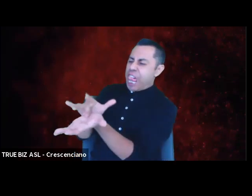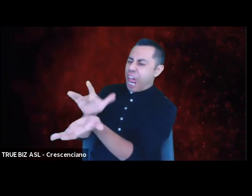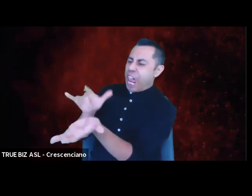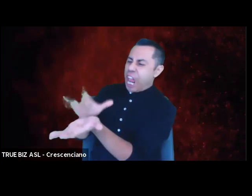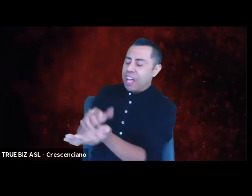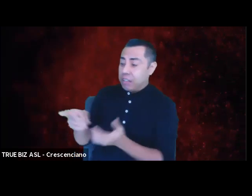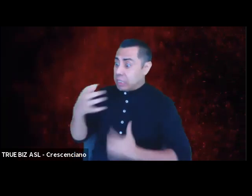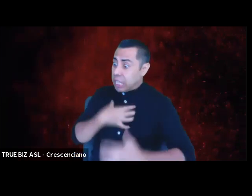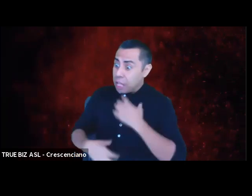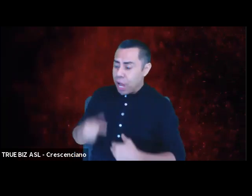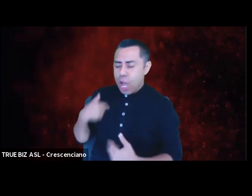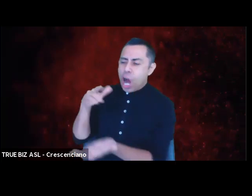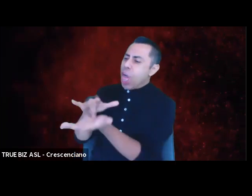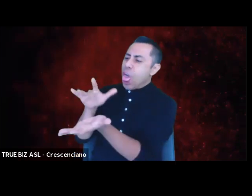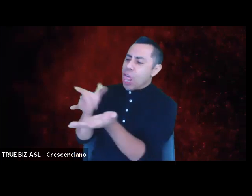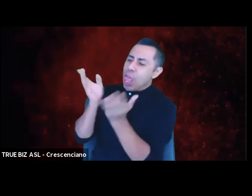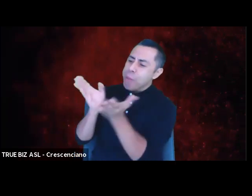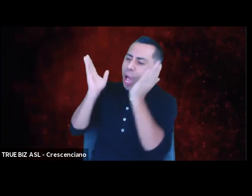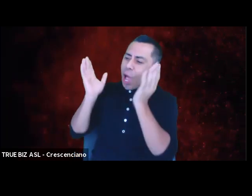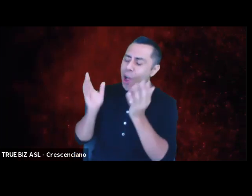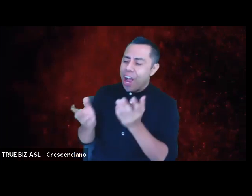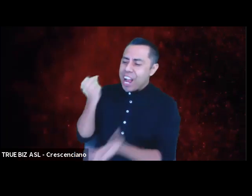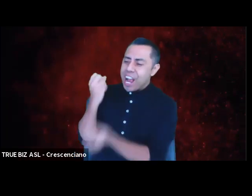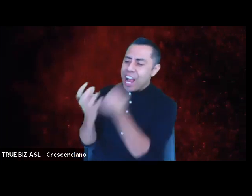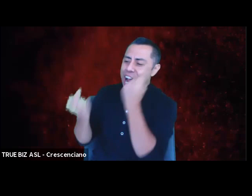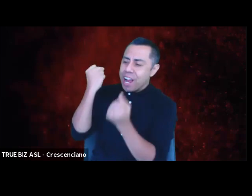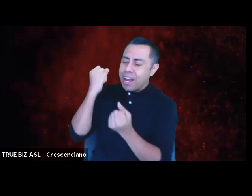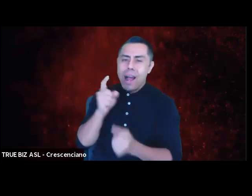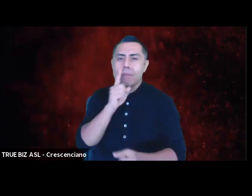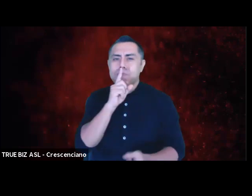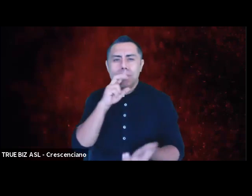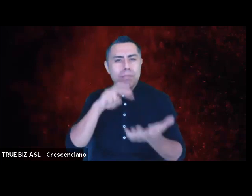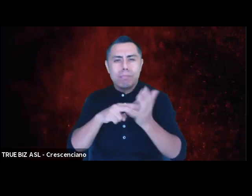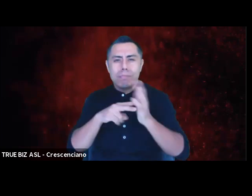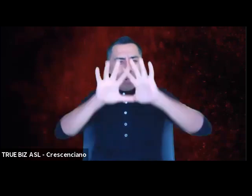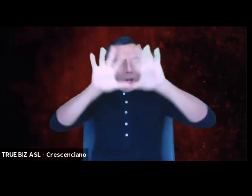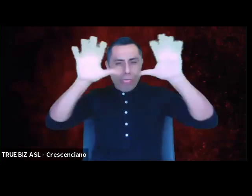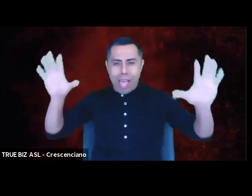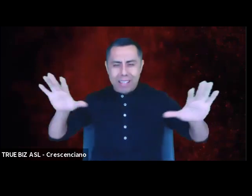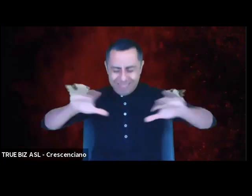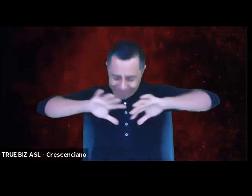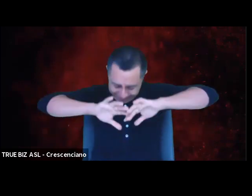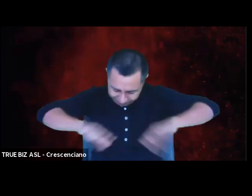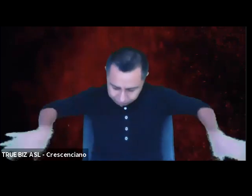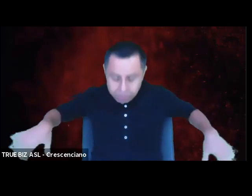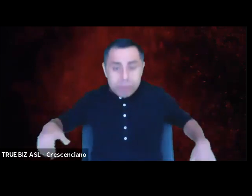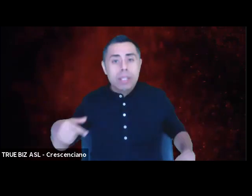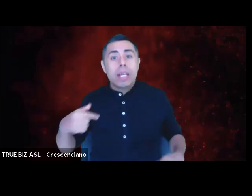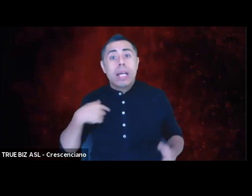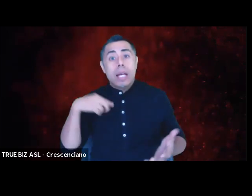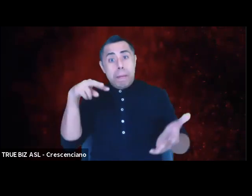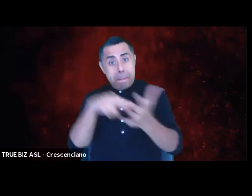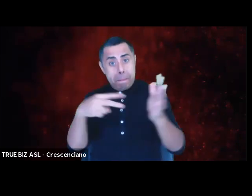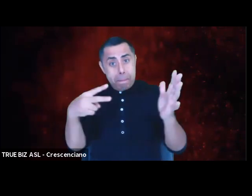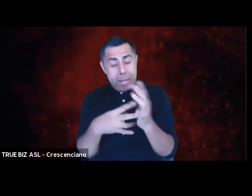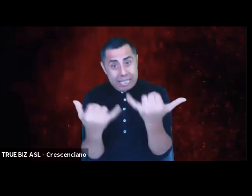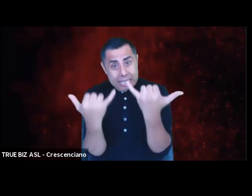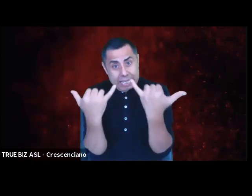But I do mean what a particularly favorable and appropriate time this is.